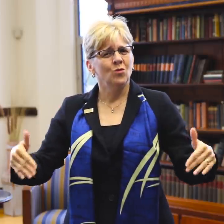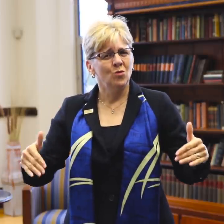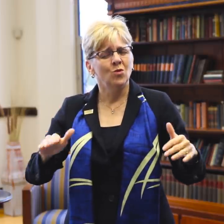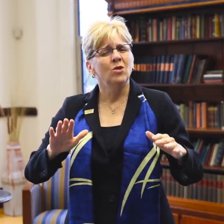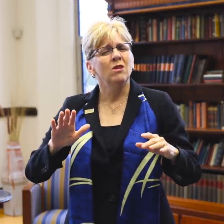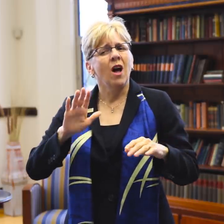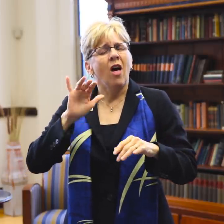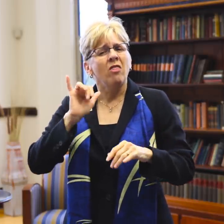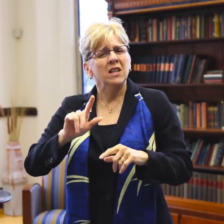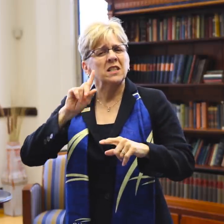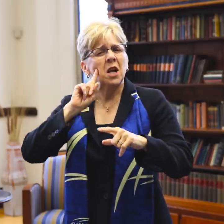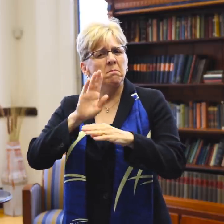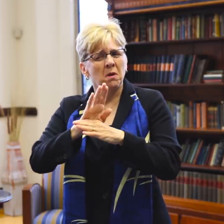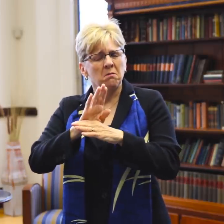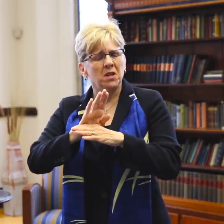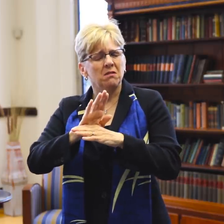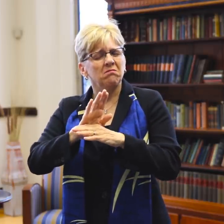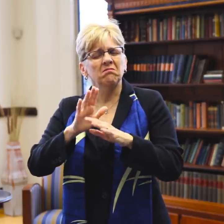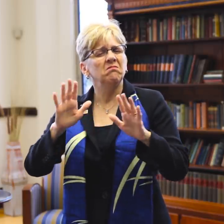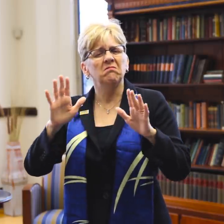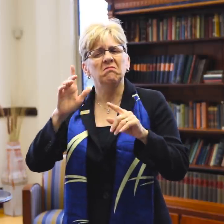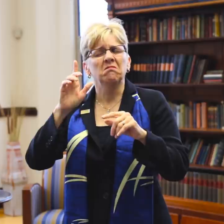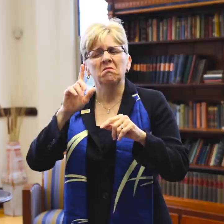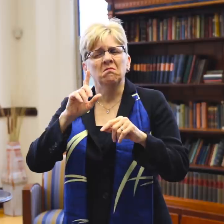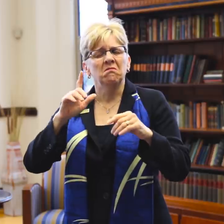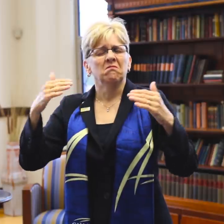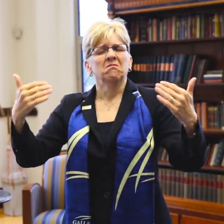Your commitment was unbelievable.